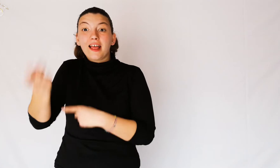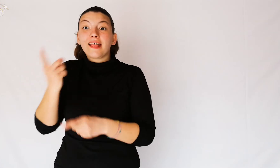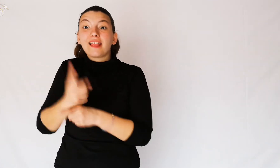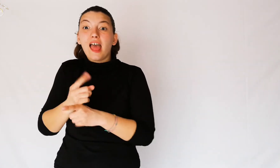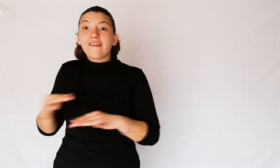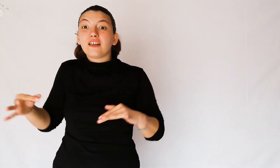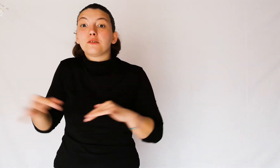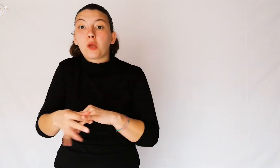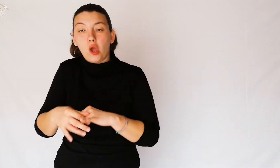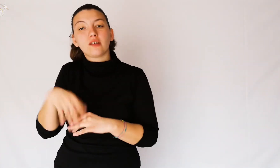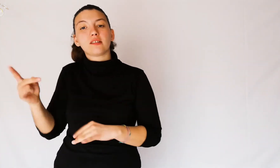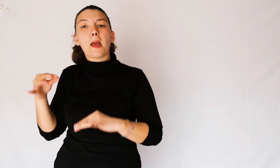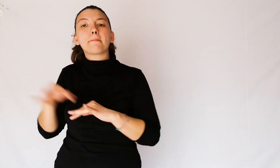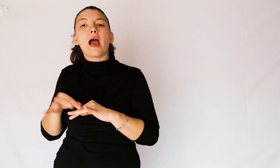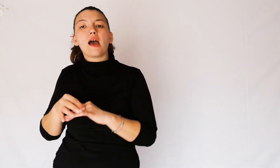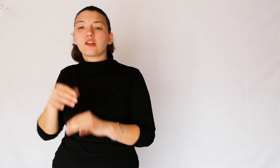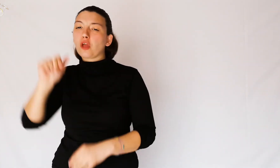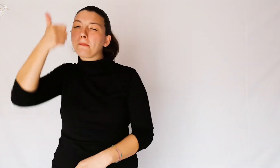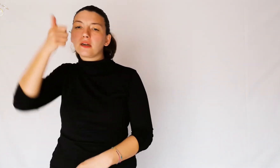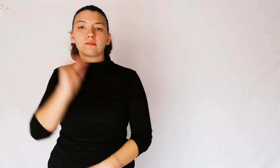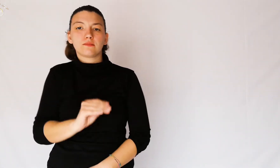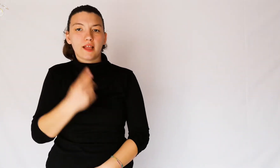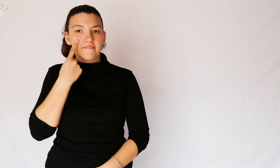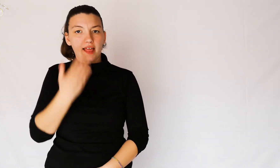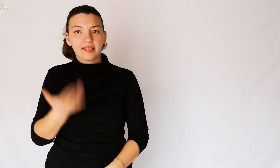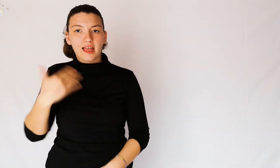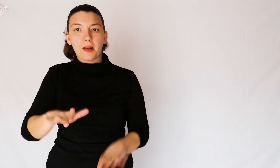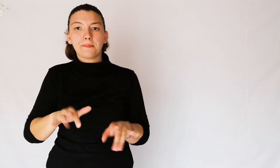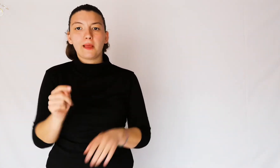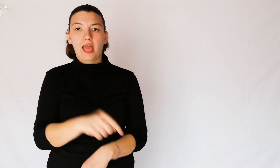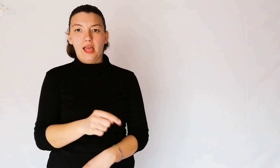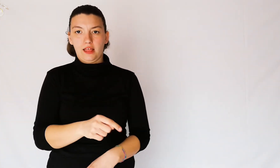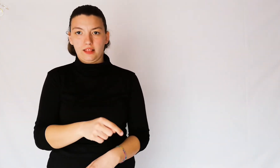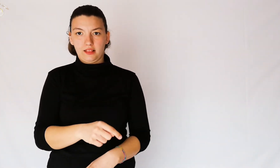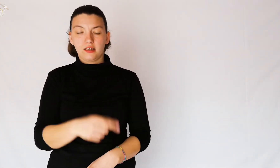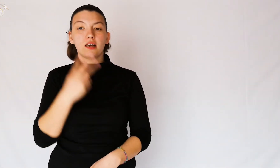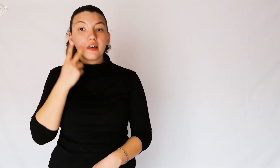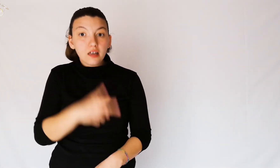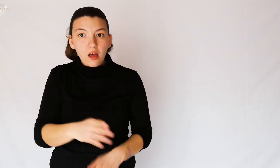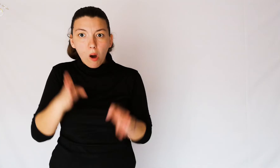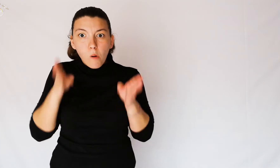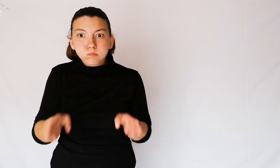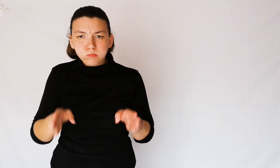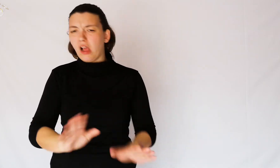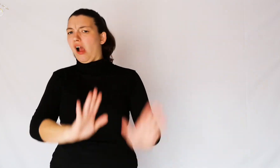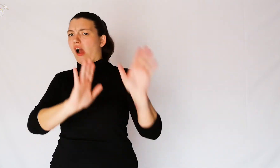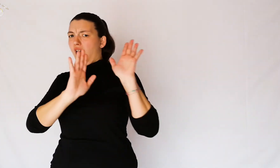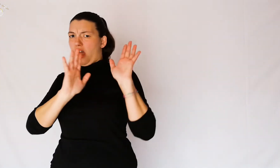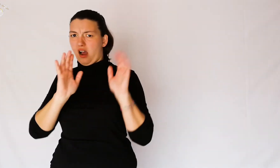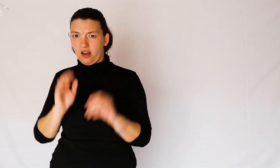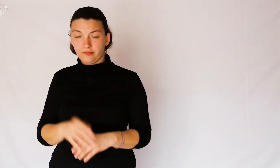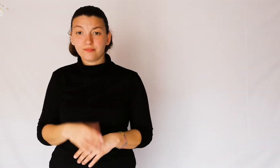but before the wedding the groom wanted to see the feet so that he could refuse them if they were long,